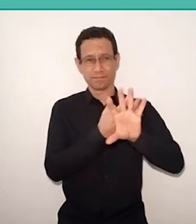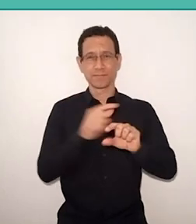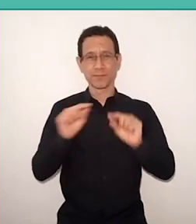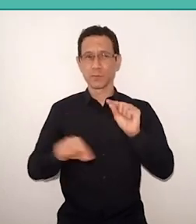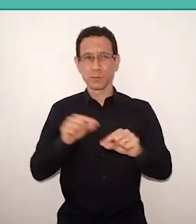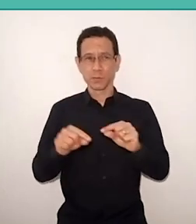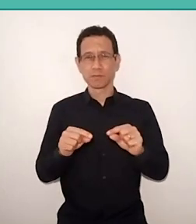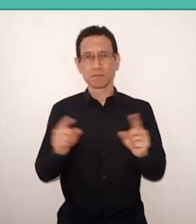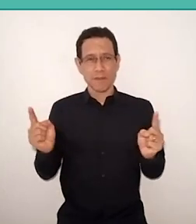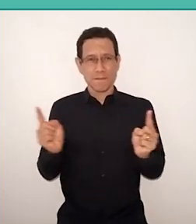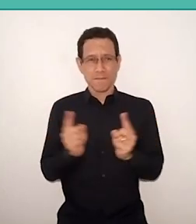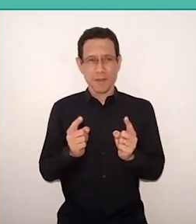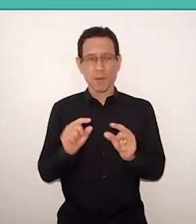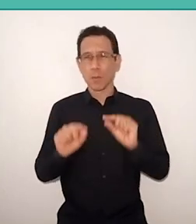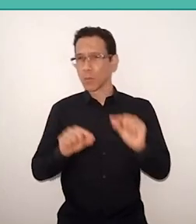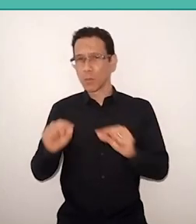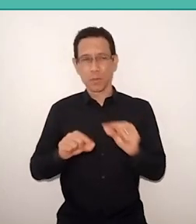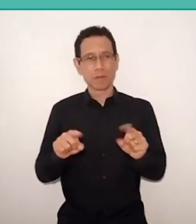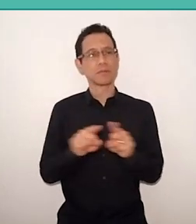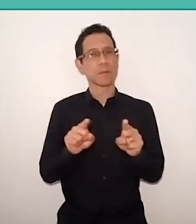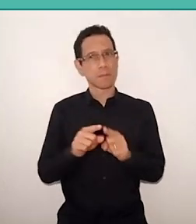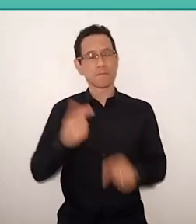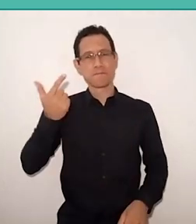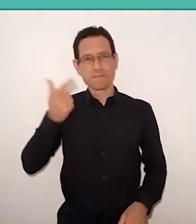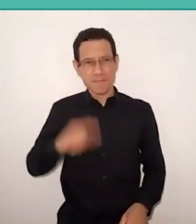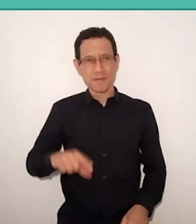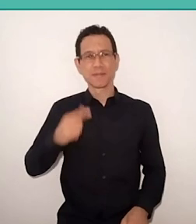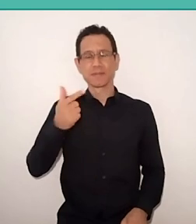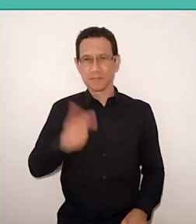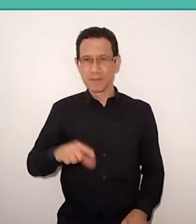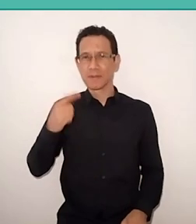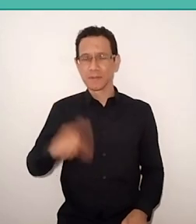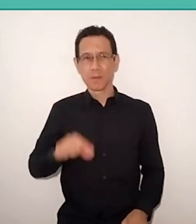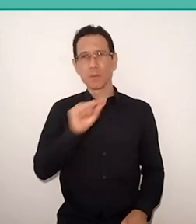but mostly we revisit the themes in light of today's world.